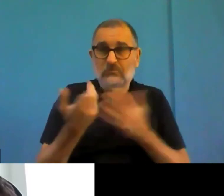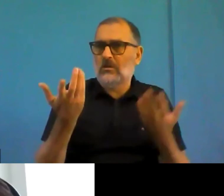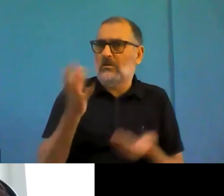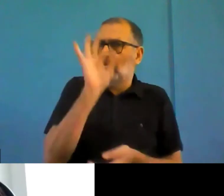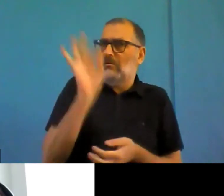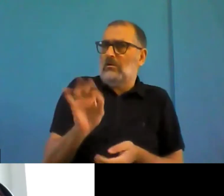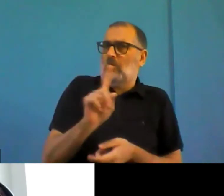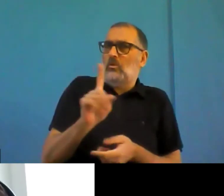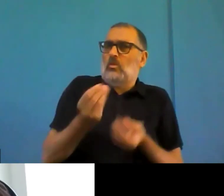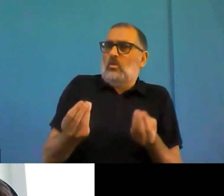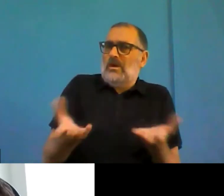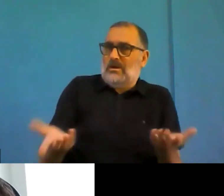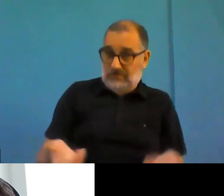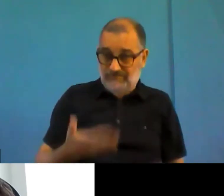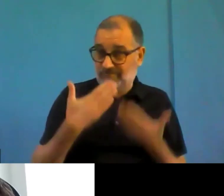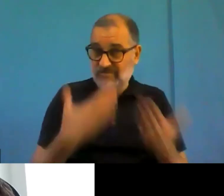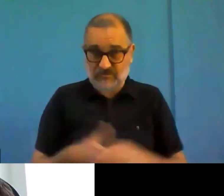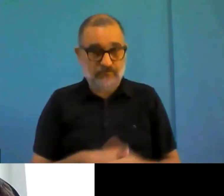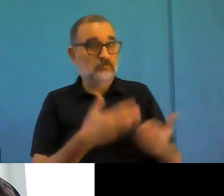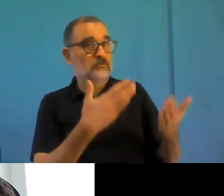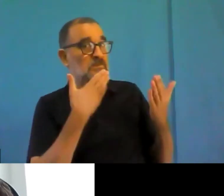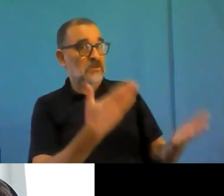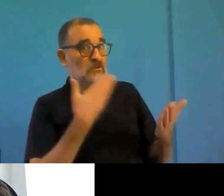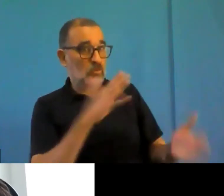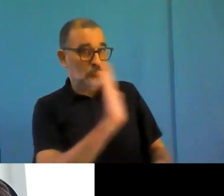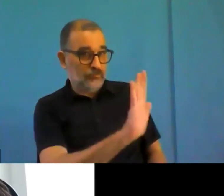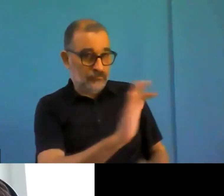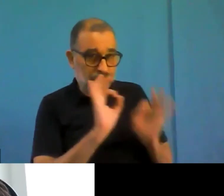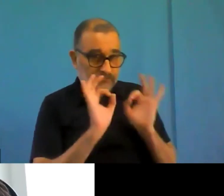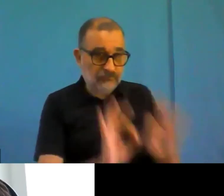the floor to the end user perspective so I read in the chat from offline by from who